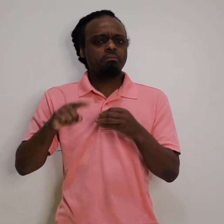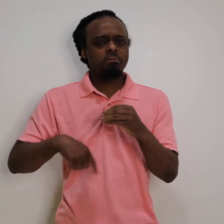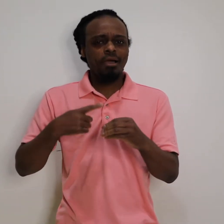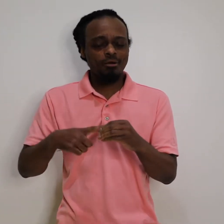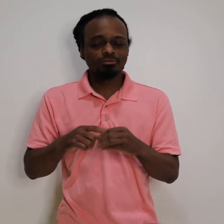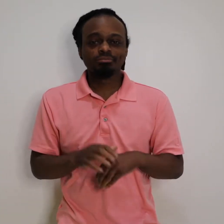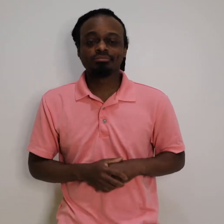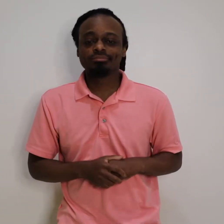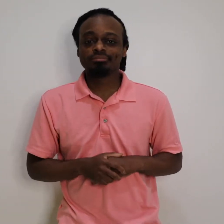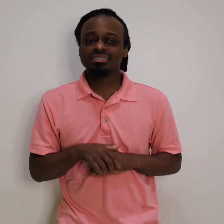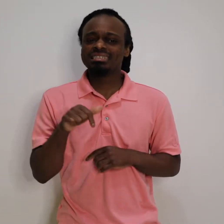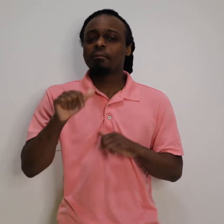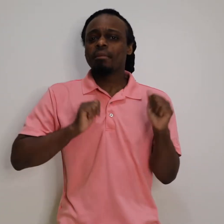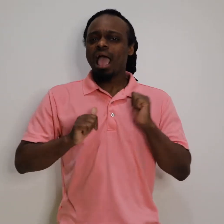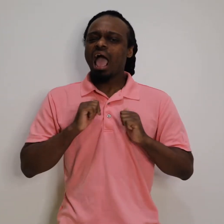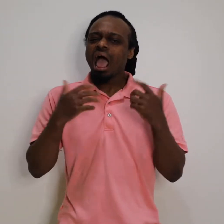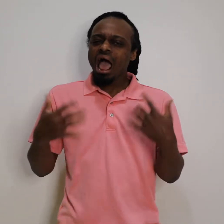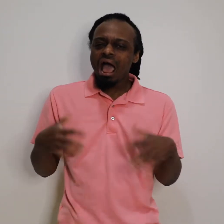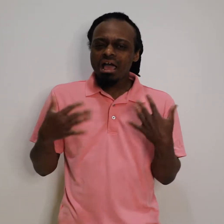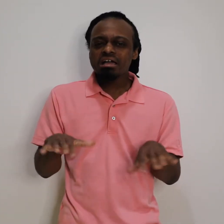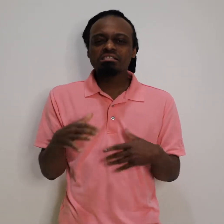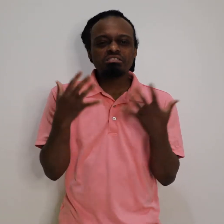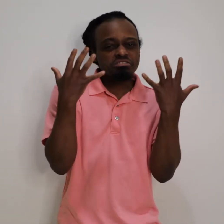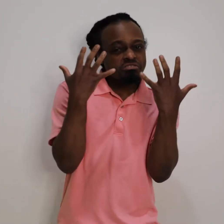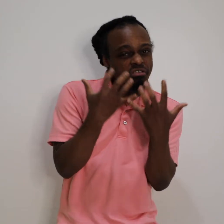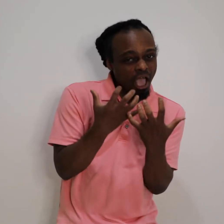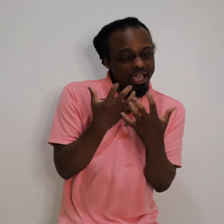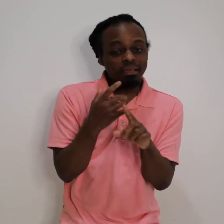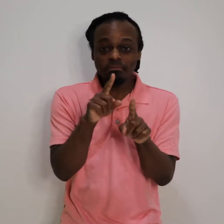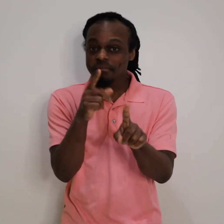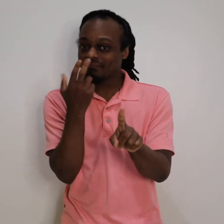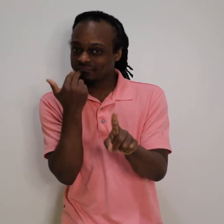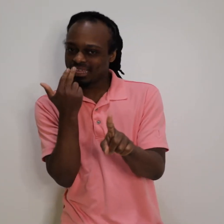I want to explain more about the story itself and what this play is about.